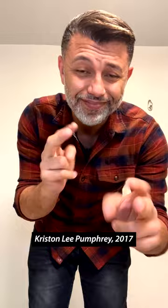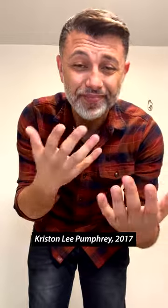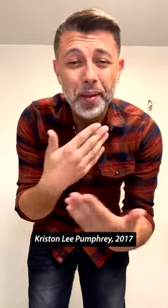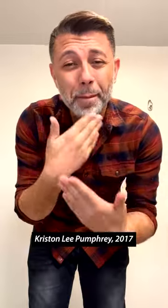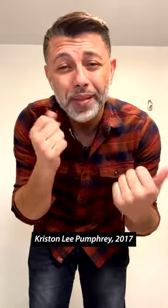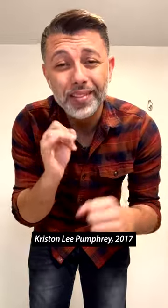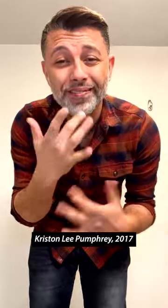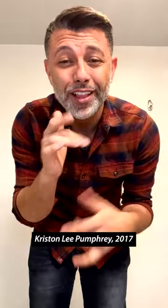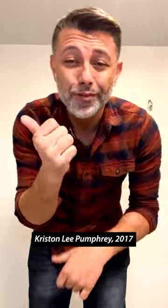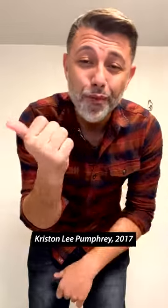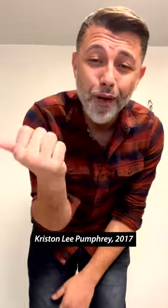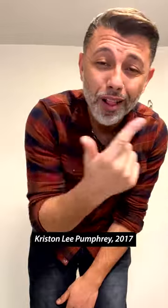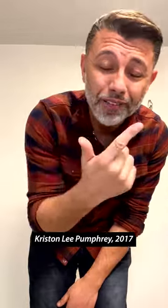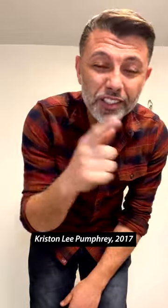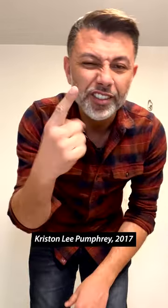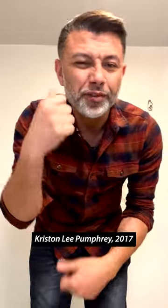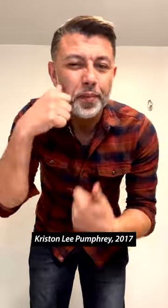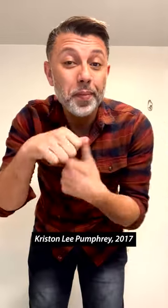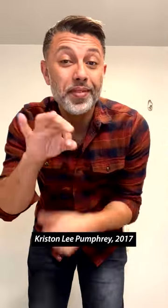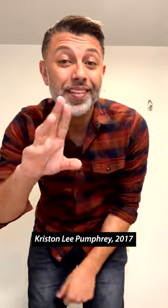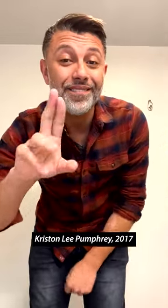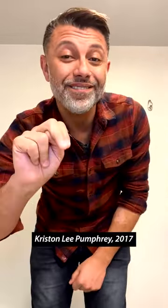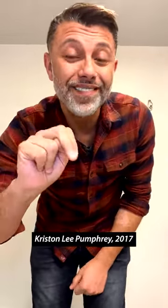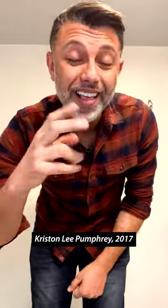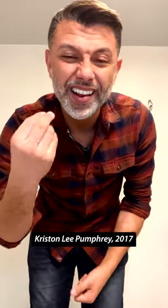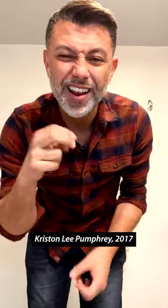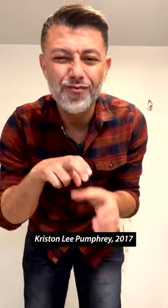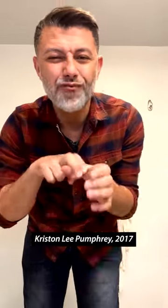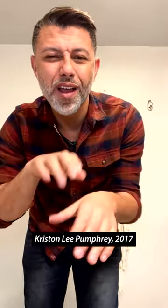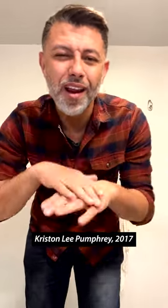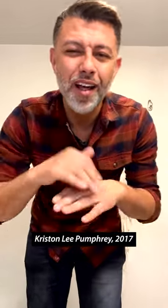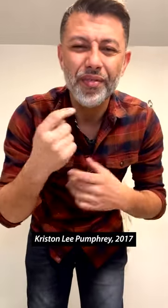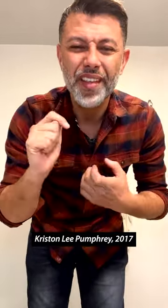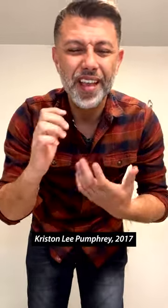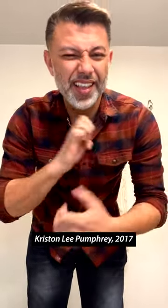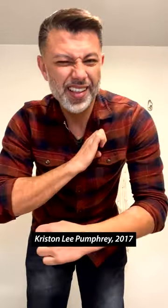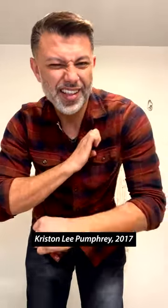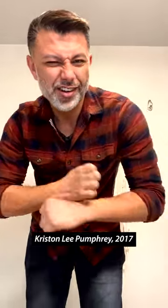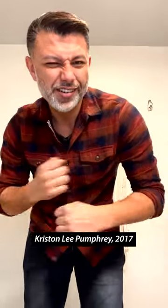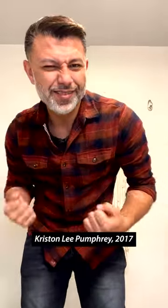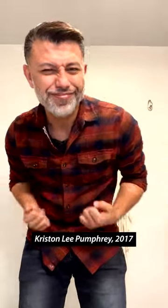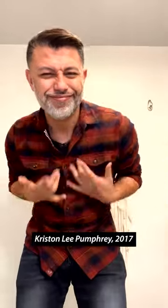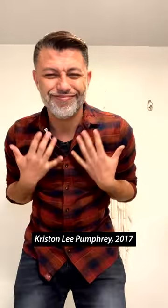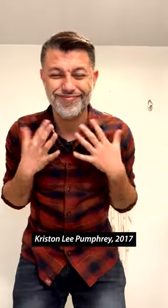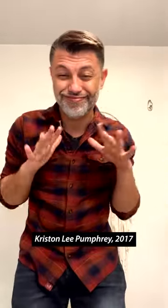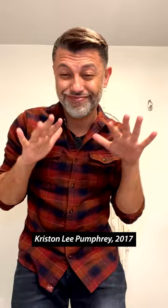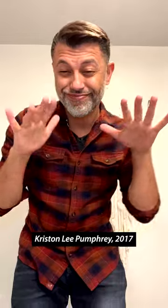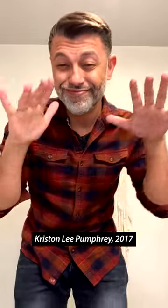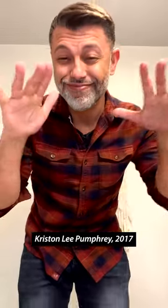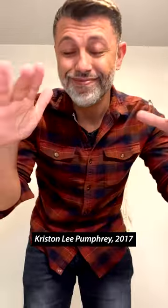Best of luck to all of you. Just remember to have fun and ride out on the most fantastic energy out there!